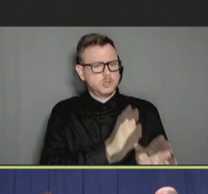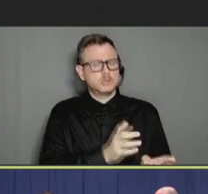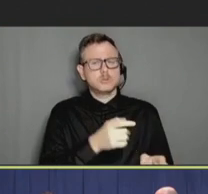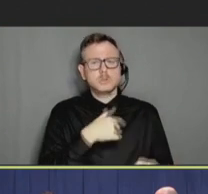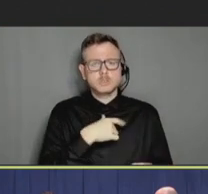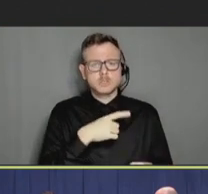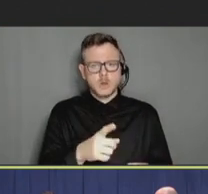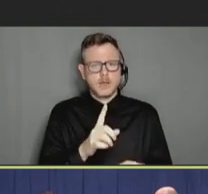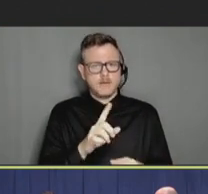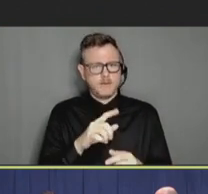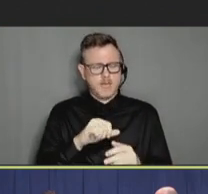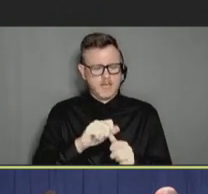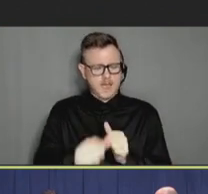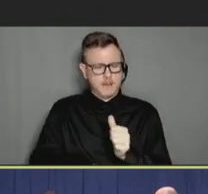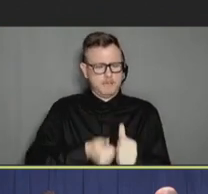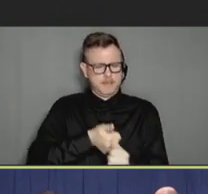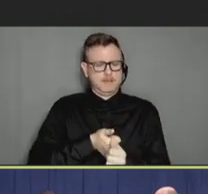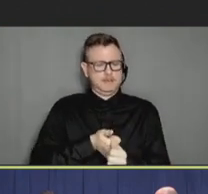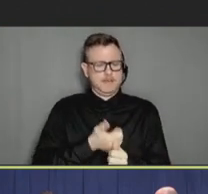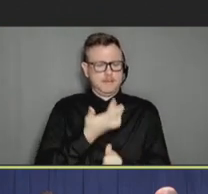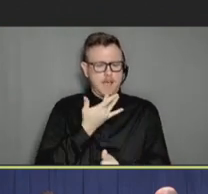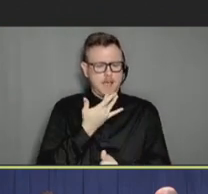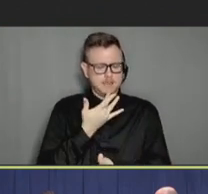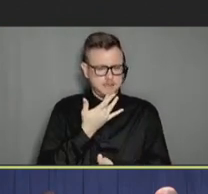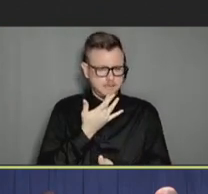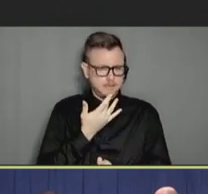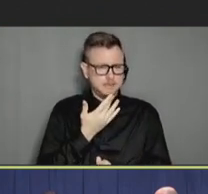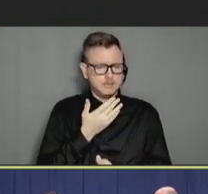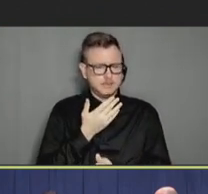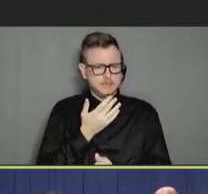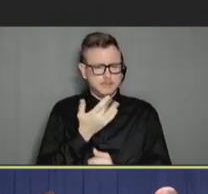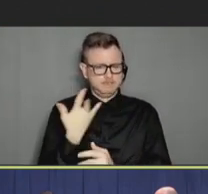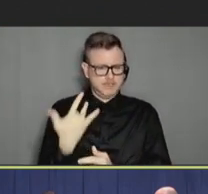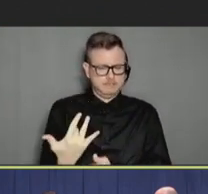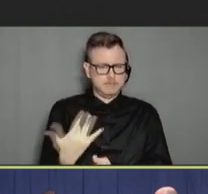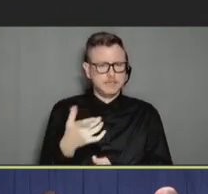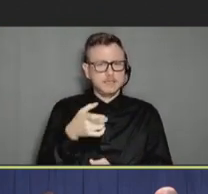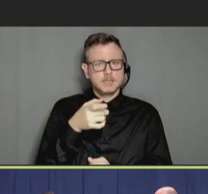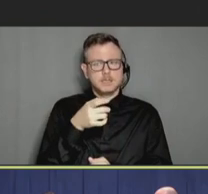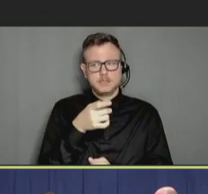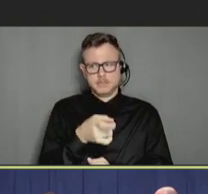bias you have where -- you know, I hope people don't just assume all this person doesn't